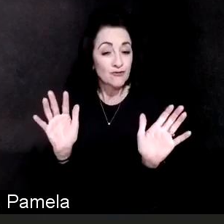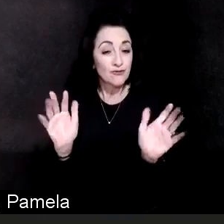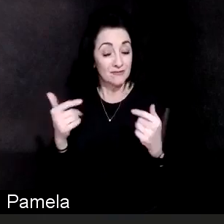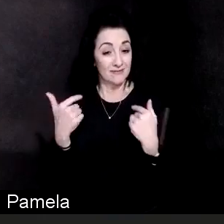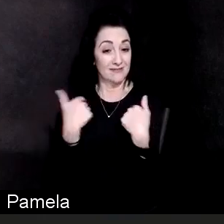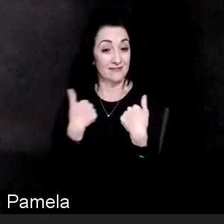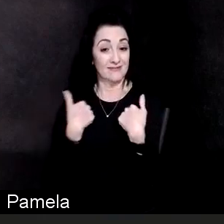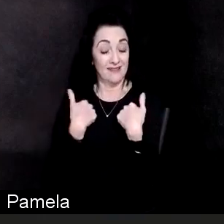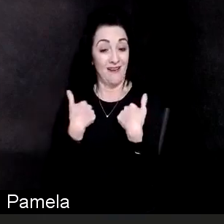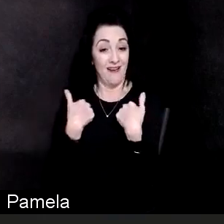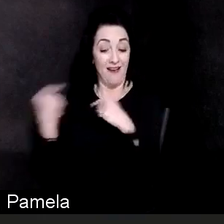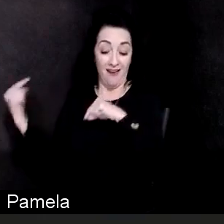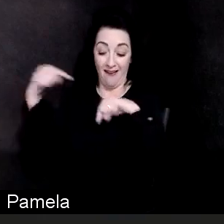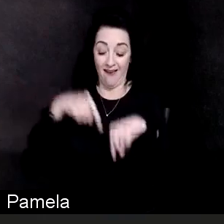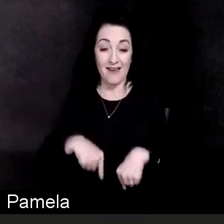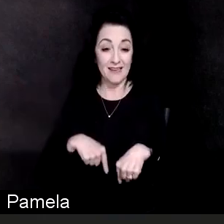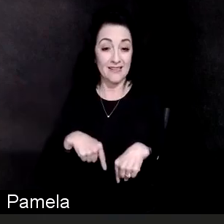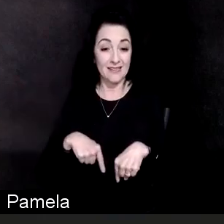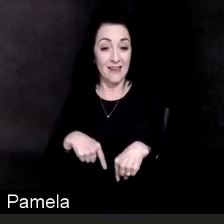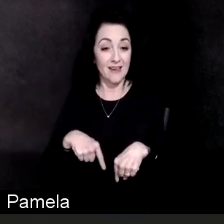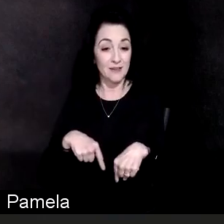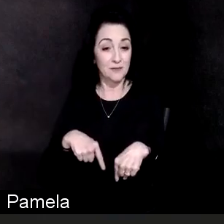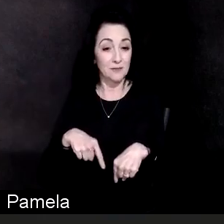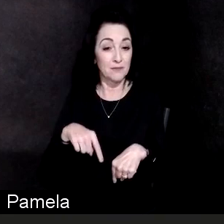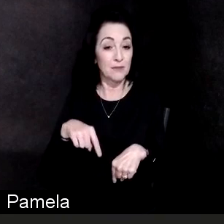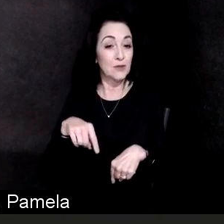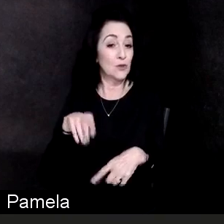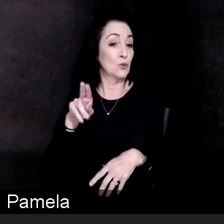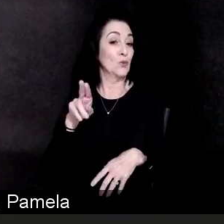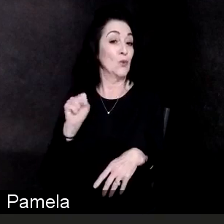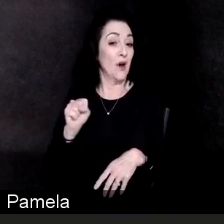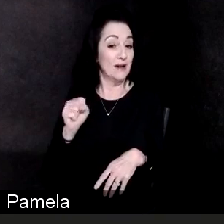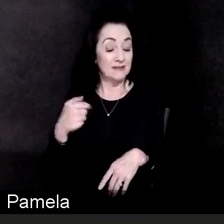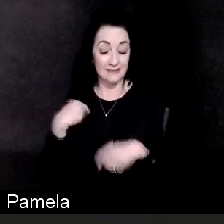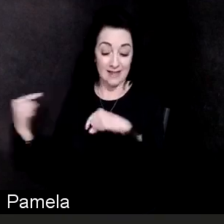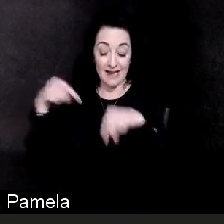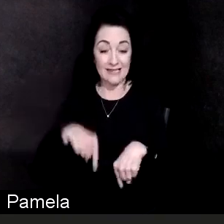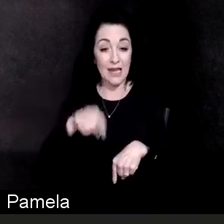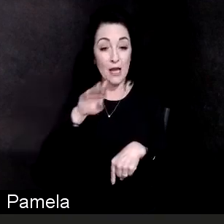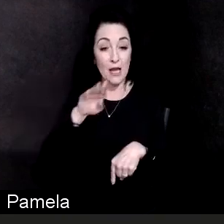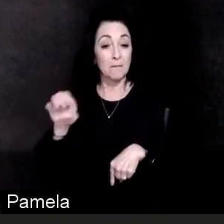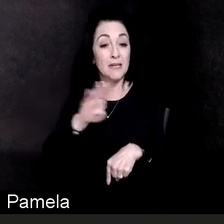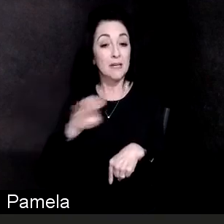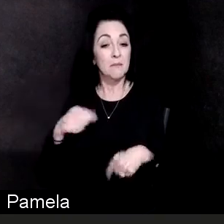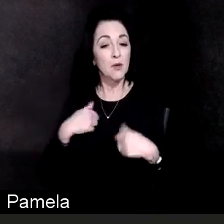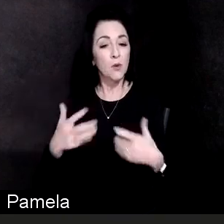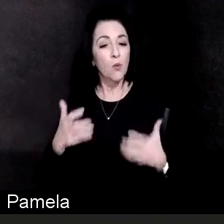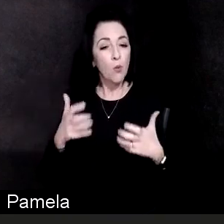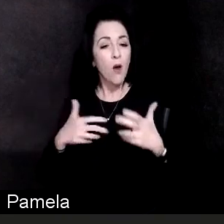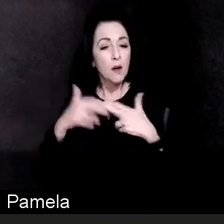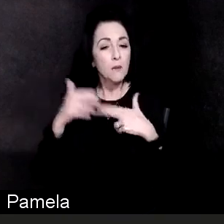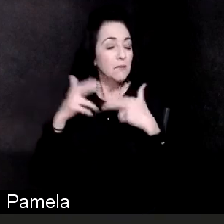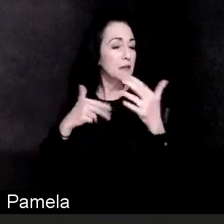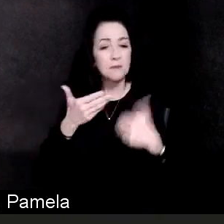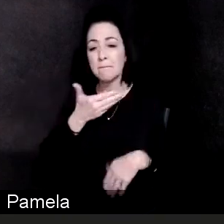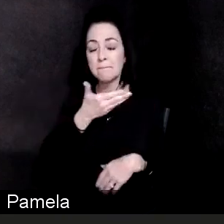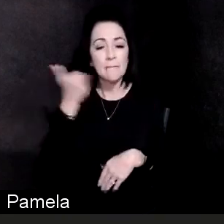that we would build a better health system and I think we are on the track of doing so. Despite the pandemic, what did we do?